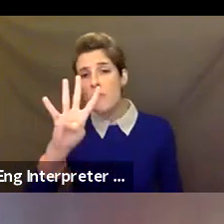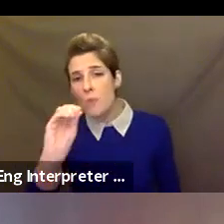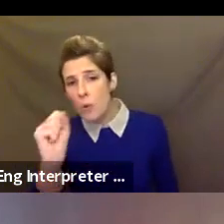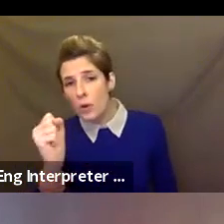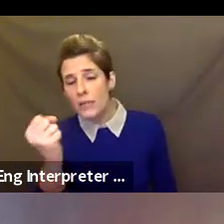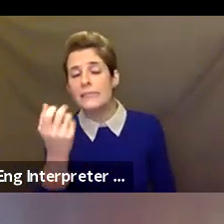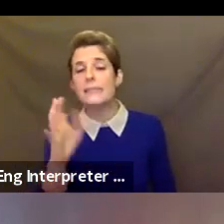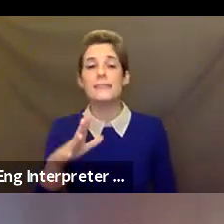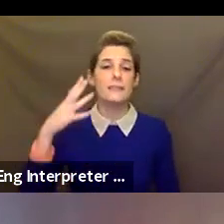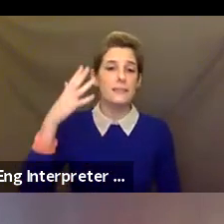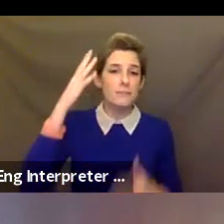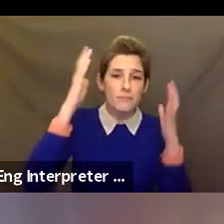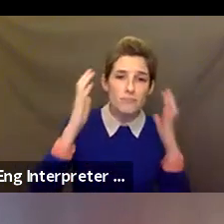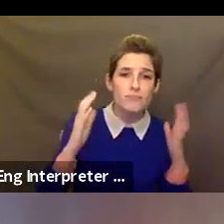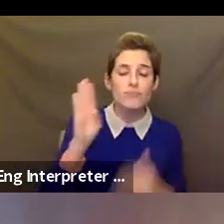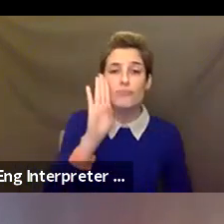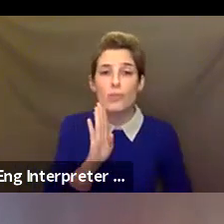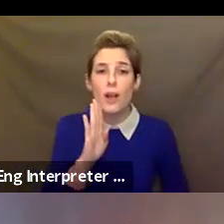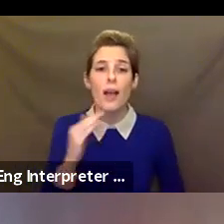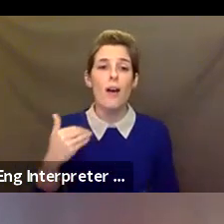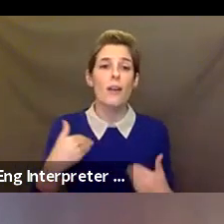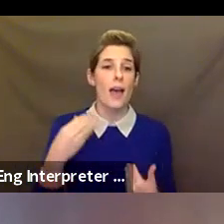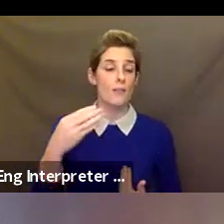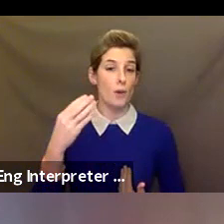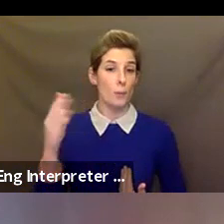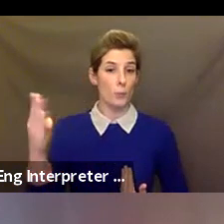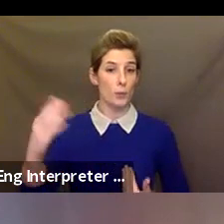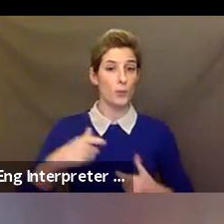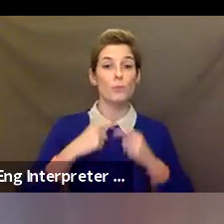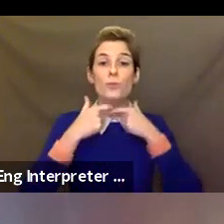wearing a blue turtleneck and a black sweater, and I'm sitting